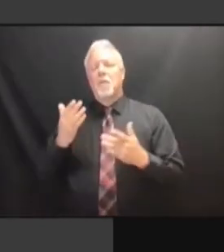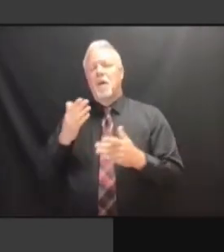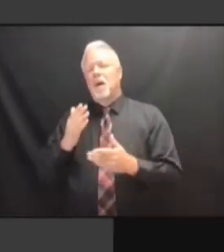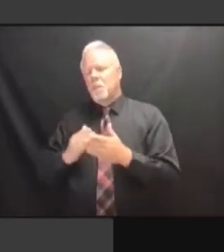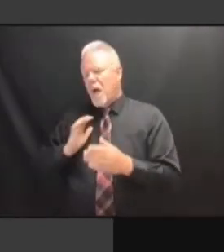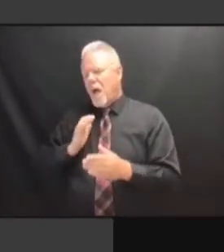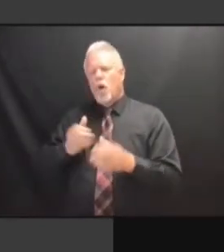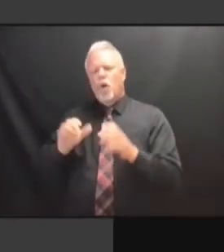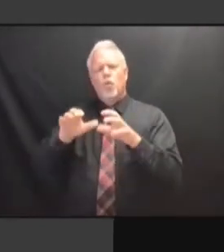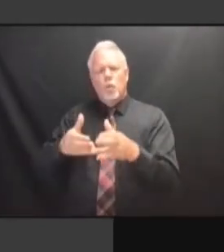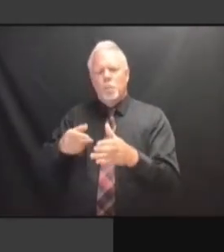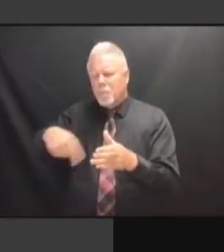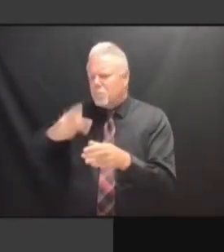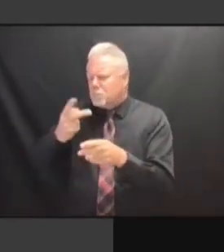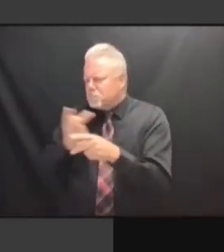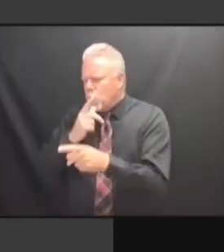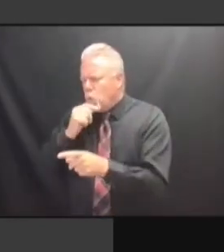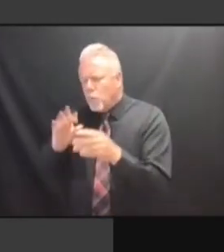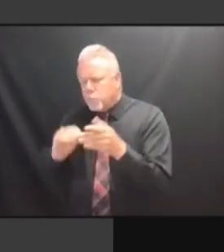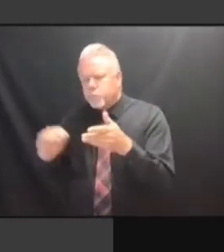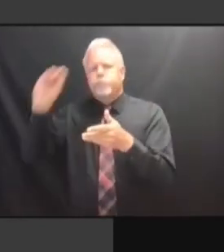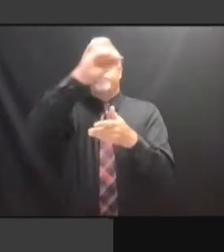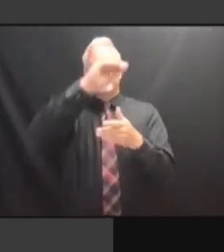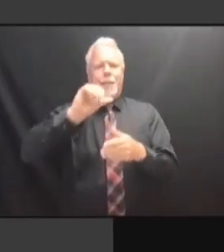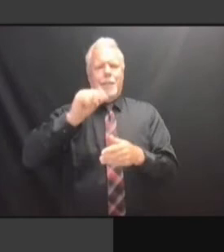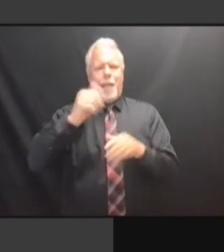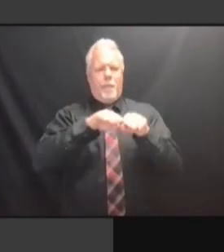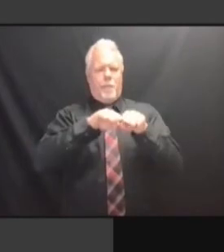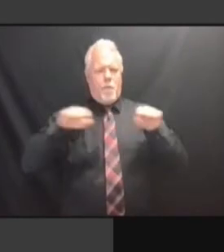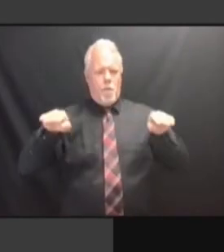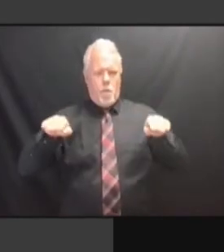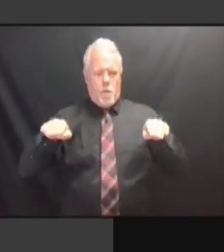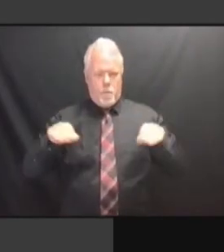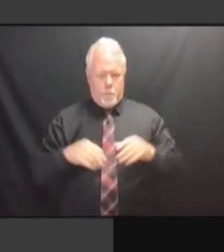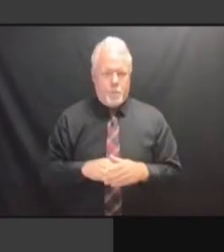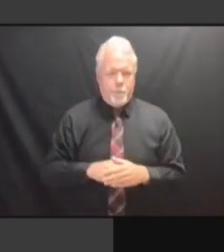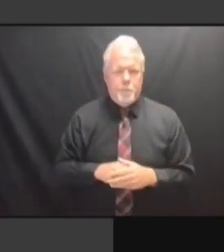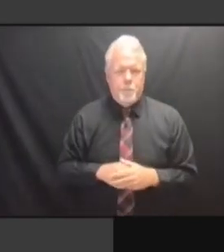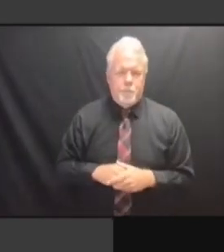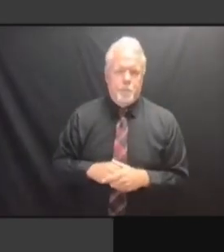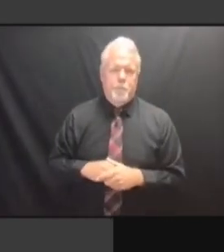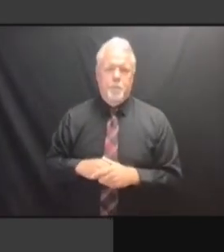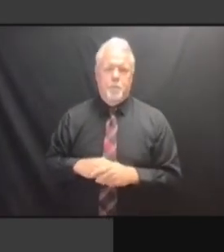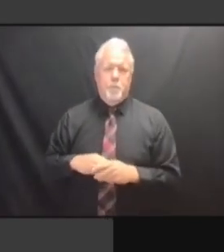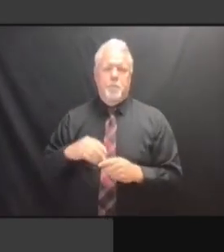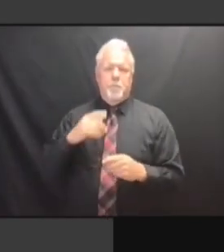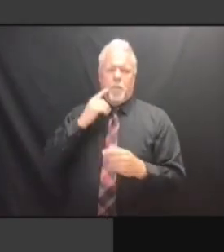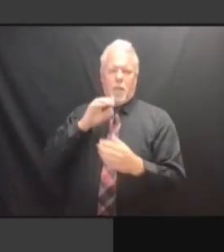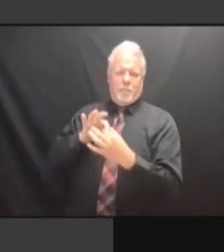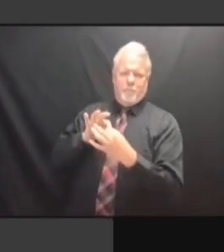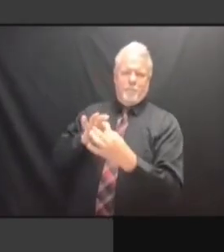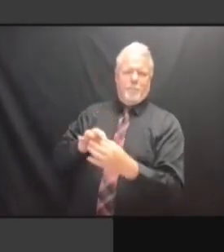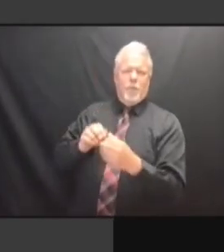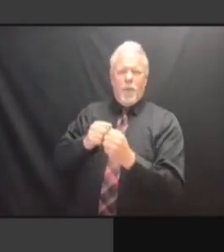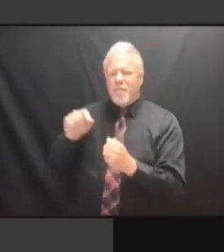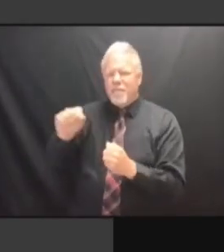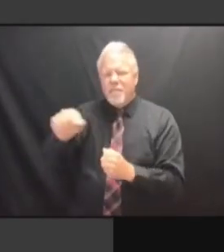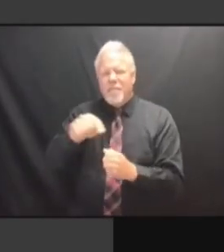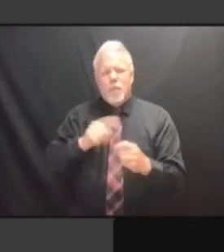WE'LL CONNECT, OBVIOUSLY OUR NETWORK WILL WE'LL CONNECT, OBVIOUSLY OUR NETWORK WILL CONNECT WE'LL CONNECT, OBVIOUSLY OUR NETWORK WILL CONNECT WITH WE'LL CONNECT, OBVIOUSLY OUR NETWORK WILL CONNECT WITH THEM NETWORK WILL CONNECT WITH THEM NETWORK WILL CONNECT WITH THEM WITH NETWORK WILL CONNECT WITH THEM WITH WHAT NETWORK WILL CONNECT WITH THEM WITH WHAT THEY NETWORK WILL CONNECT WITH THEM WITH WHAT THEY NEED NETWORK WILL CONNECT WITH THEM WITH WHAT THEY NEED TO NETWORK WILL CONNECT WITH THEM WITH WHAT THEY NEED TO DO. WITH WHAT THEY NEED TO DO. WITH WHAT THEY NEED TO DO. THAT'S WITH WHAT THEY NEED TO DO. THAT'S ALSO WITH WHAT THEY NEED TO DO. THAT'S ALSO BEEN WITH WHAT THEY NEED TO DO. THAT'S ALSO BEEN PART WITH WHAT THEY NEED TO DO. THAT'S ALSO BEEN PART OF WITH WHAT THEY NEED TO DO. THAT'S ALSO BEEN PART OF THE THAT'S ALSO BEEN PART OF THE THAT'S ALSO BEEN PART OF THE SPACE THAT'S ALSO BEEN PART OF THE SPACE PLANNING. SPACE PLANNING. SPACE PLANNING. RIGHT SPACE PLANNING. RIGHT NOW SPACE PLANNING. RIGHT NOW WHAT SPACE PLANNING. RIGHT NOW WHAT WE SPACE PLANNING. RIGHT NOW WHAT WE HAVE SPACE PLANNING. RIGHT NOW WHAT WE HAVE DONE SPACE PLANNING. RIGHT NOW WHAT WE HAVE DONE IS RIGHT NOW WHAT WE HAVE DONE IS RIGHT NOW WHAT WE HAVE DONE IS FOCUSED RIGHT NOW WHAT WE HAVE DONE IS FOCUSED ON RIGHT NOW WHAT WE HAVE DONE IS FOCUSED ON THE RIGHT NOW WHAT WE HAVE DONE IS FOCUSED ON THE FIFTH